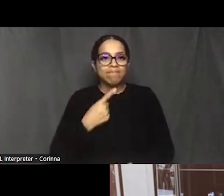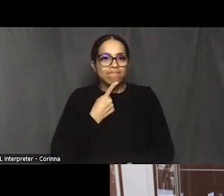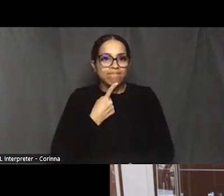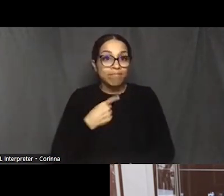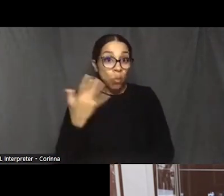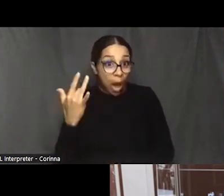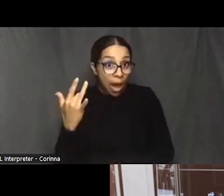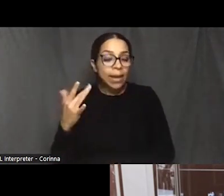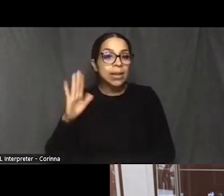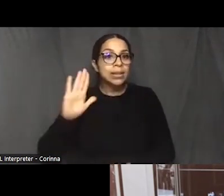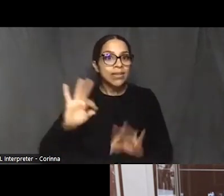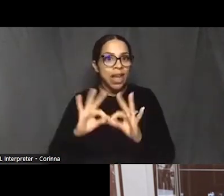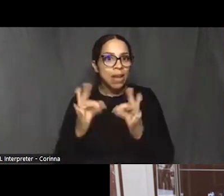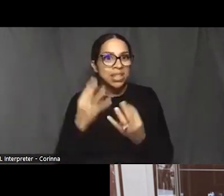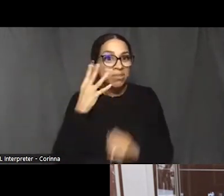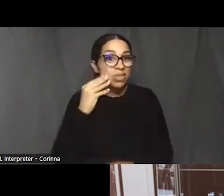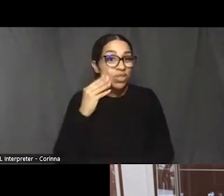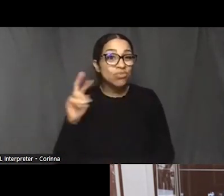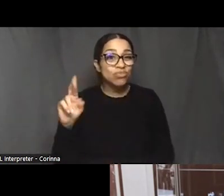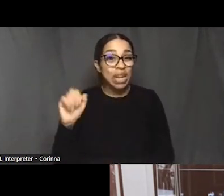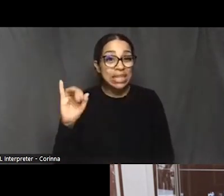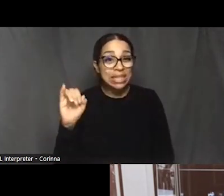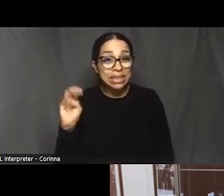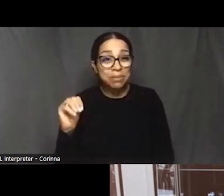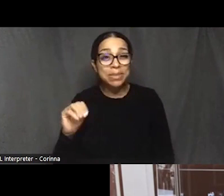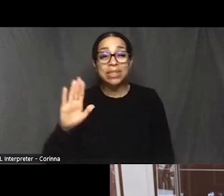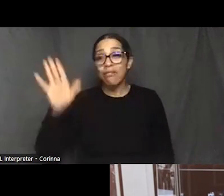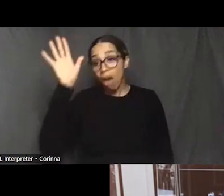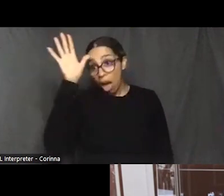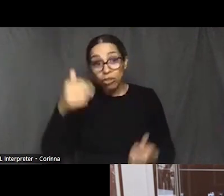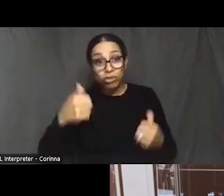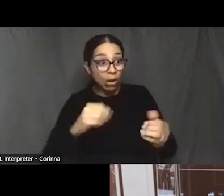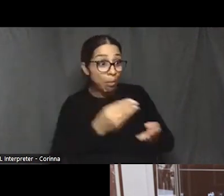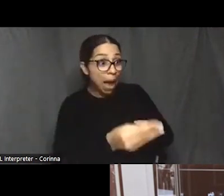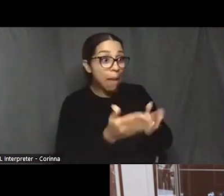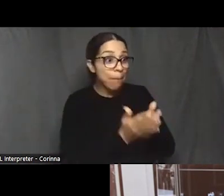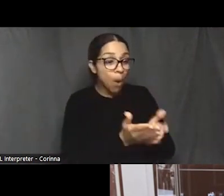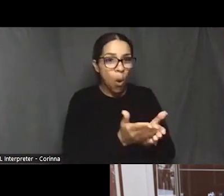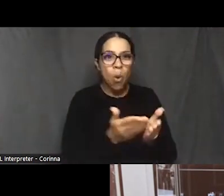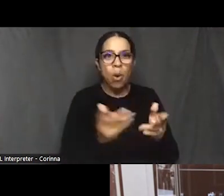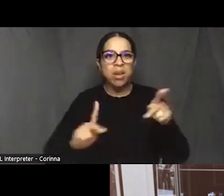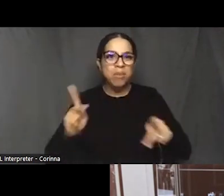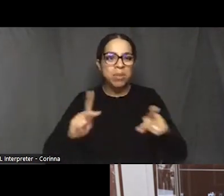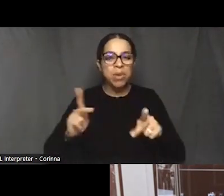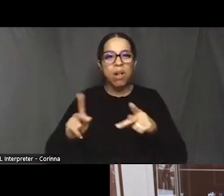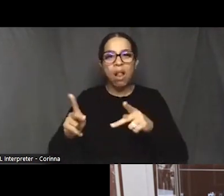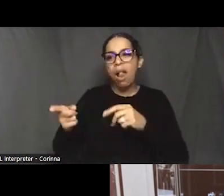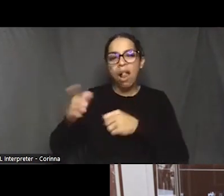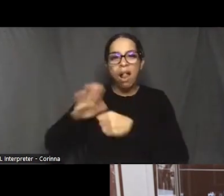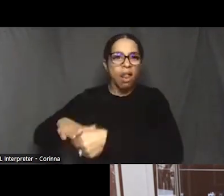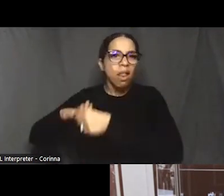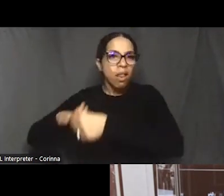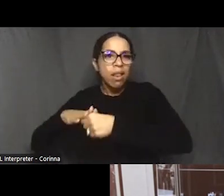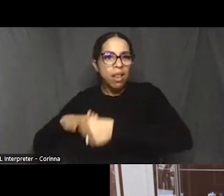His father went through it to try to buy that boat. And as a matter of fact, a lot of the white boat owners